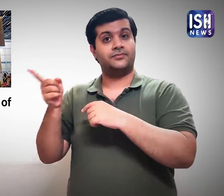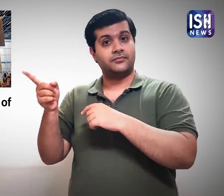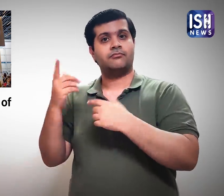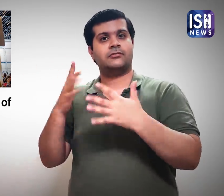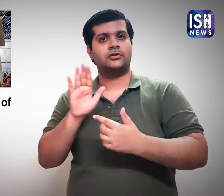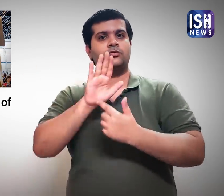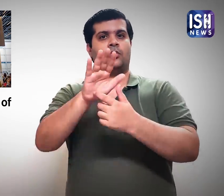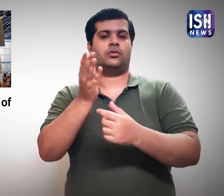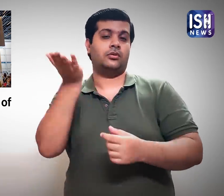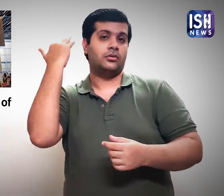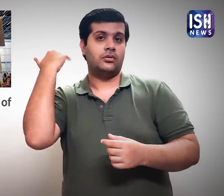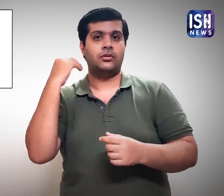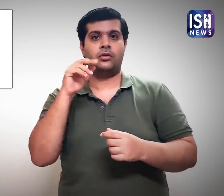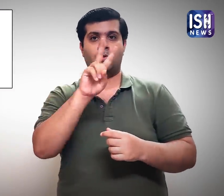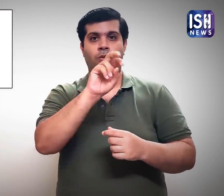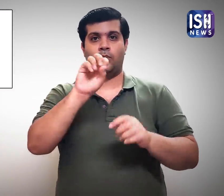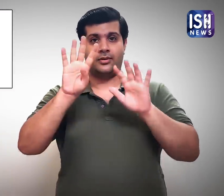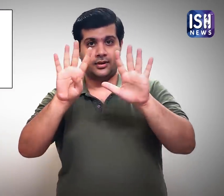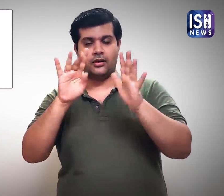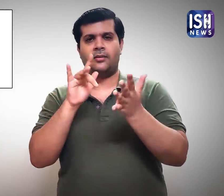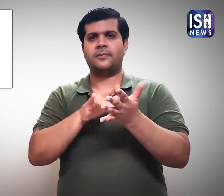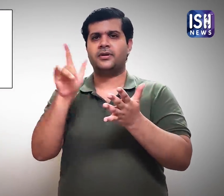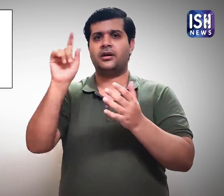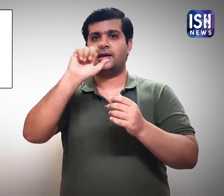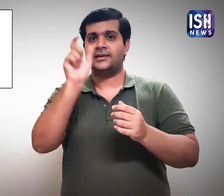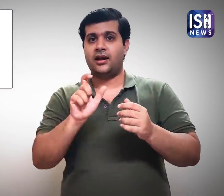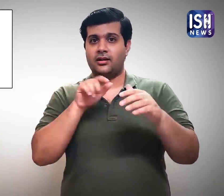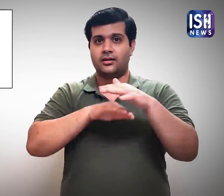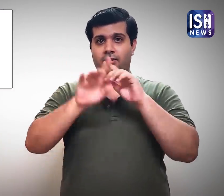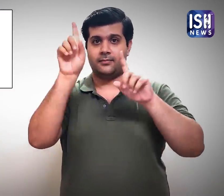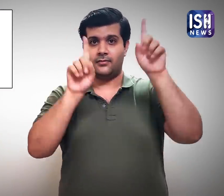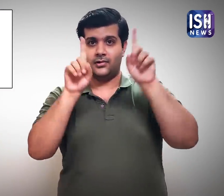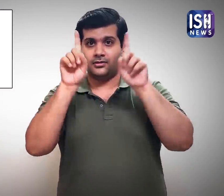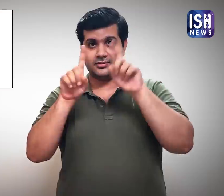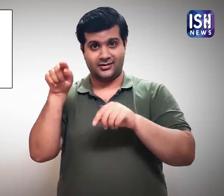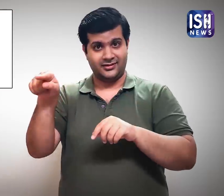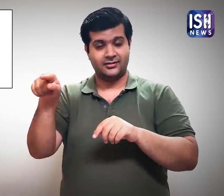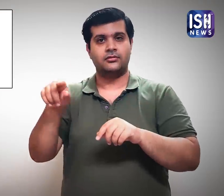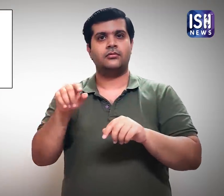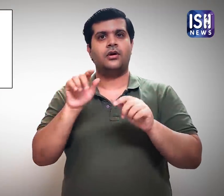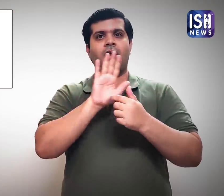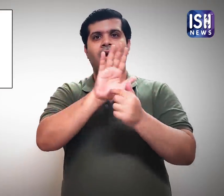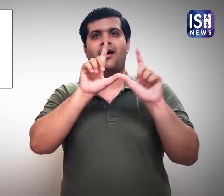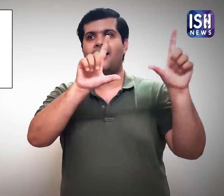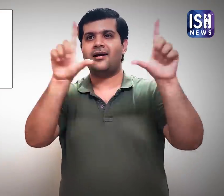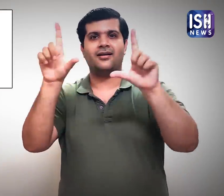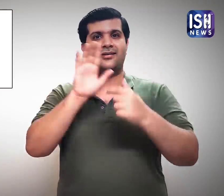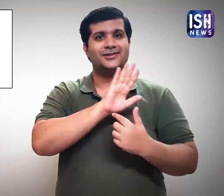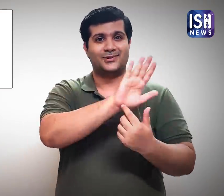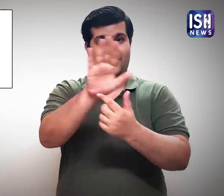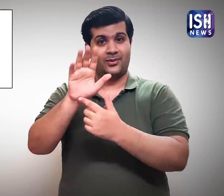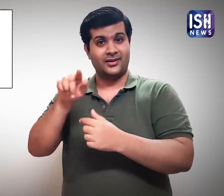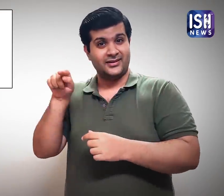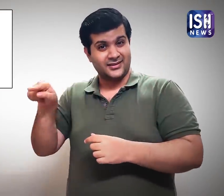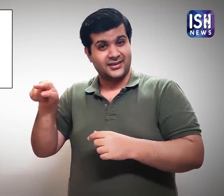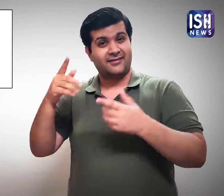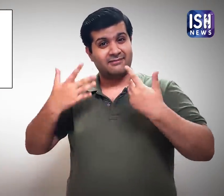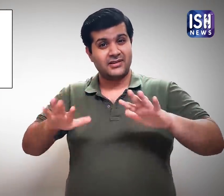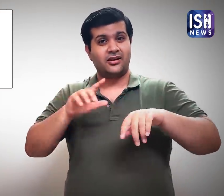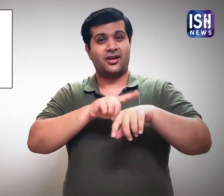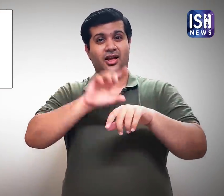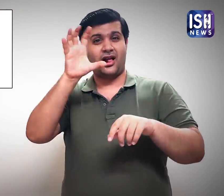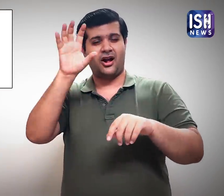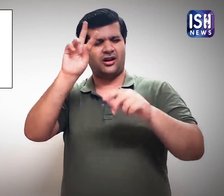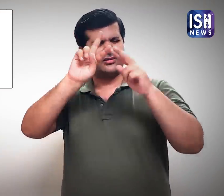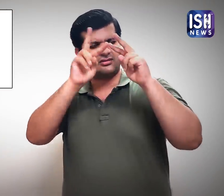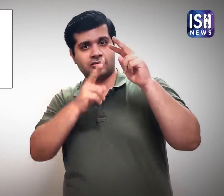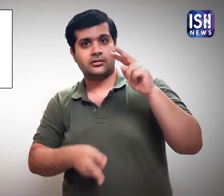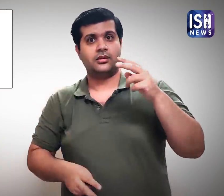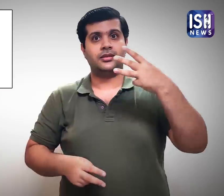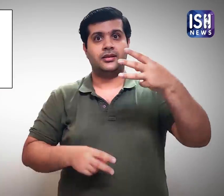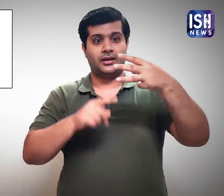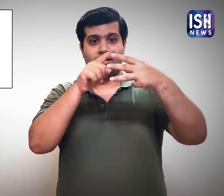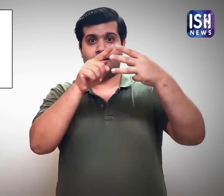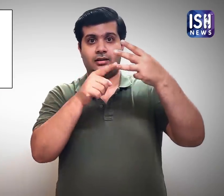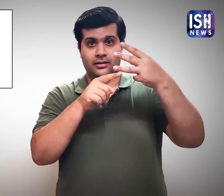He had showcased 3 clocks at Milan, Italy in 2009.